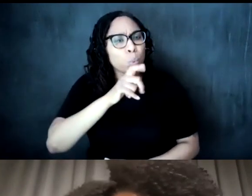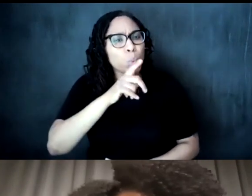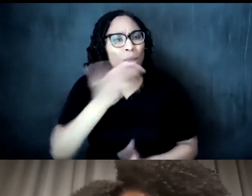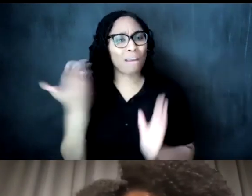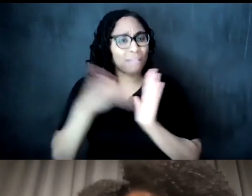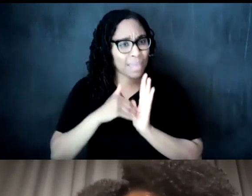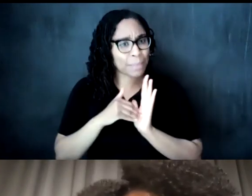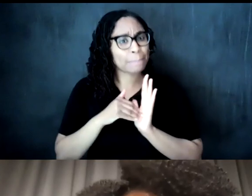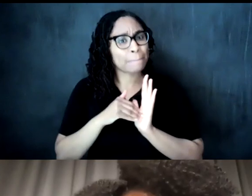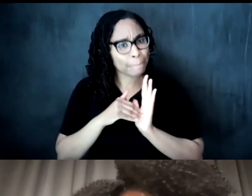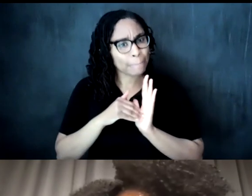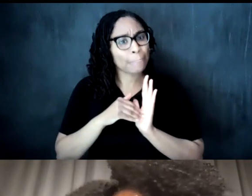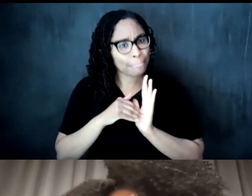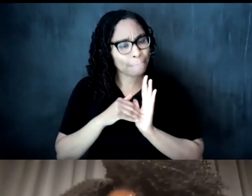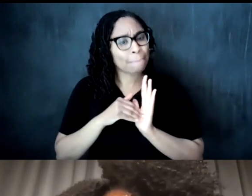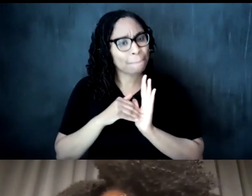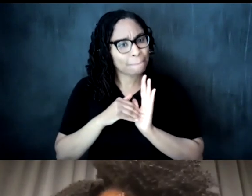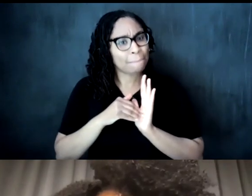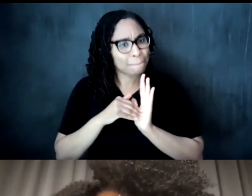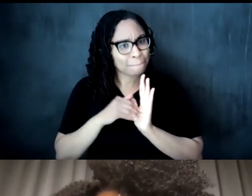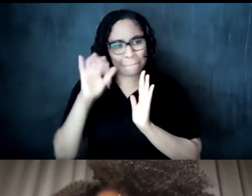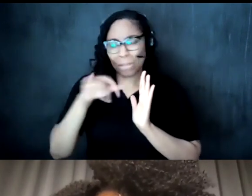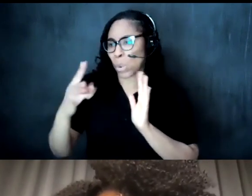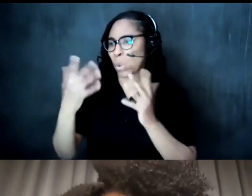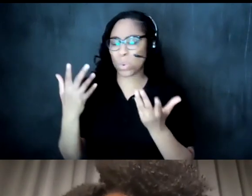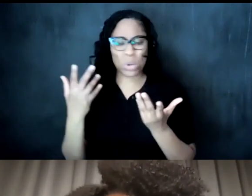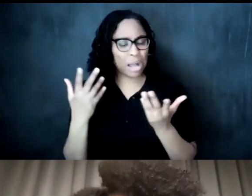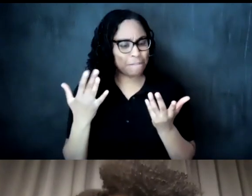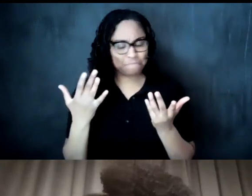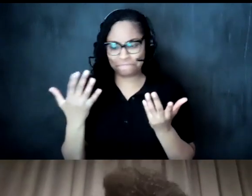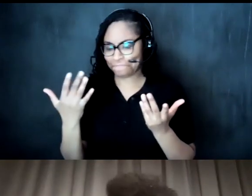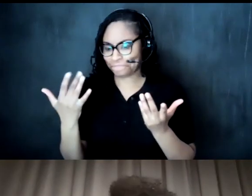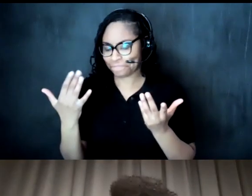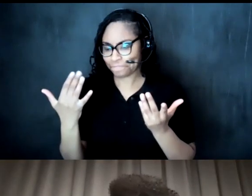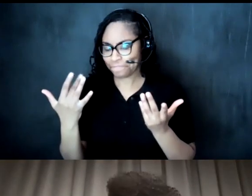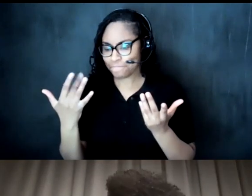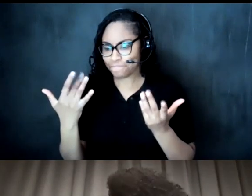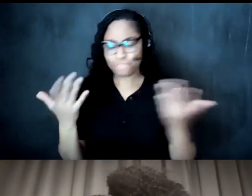decision making tables who who are the voices that are that are that are um taking up space